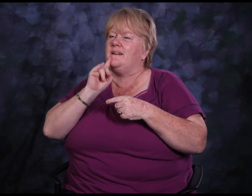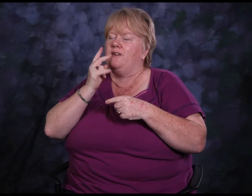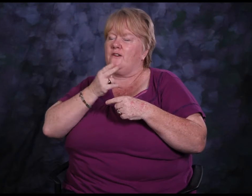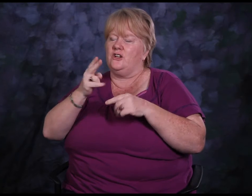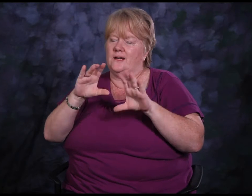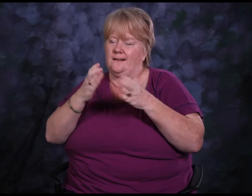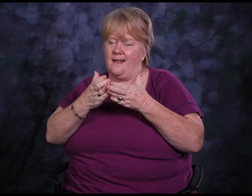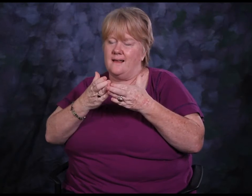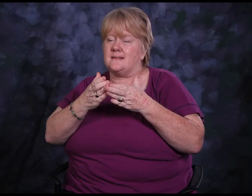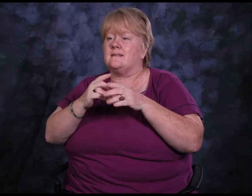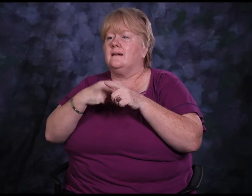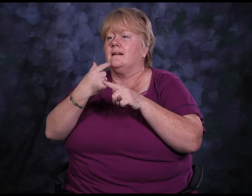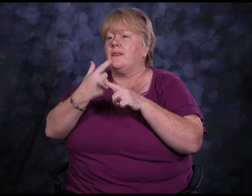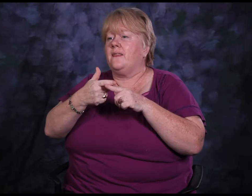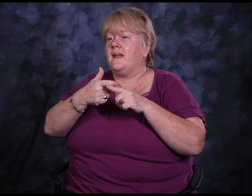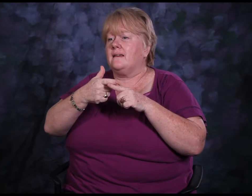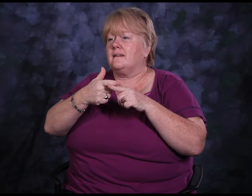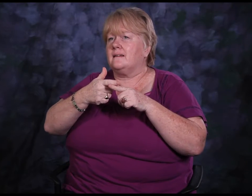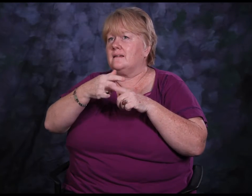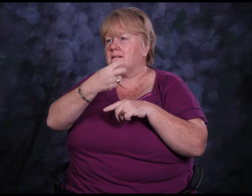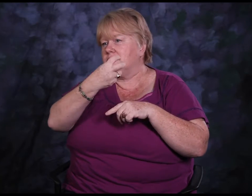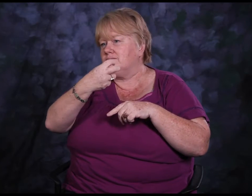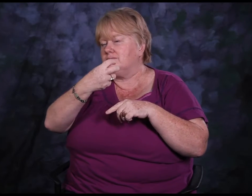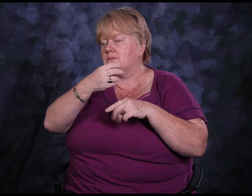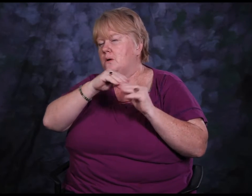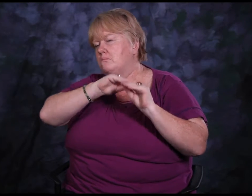After that my family moved to London, England.